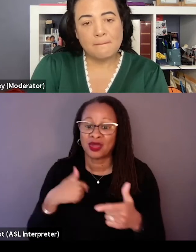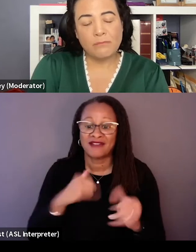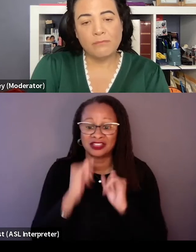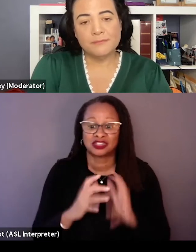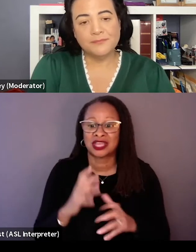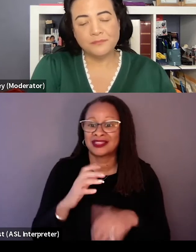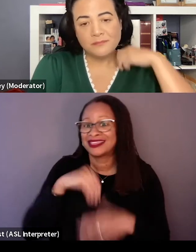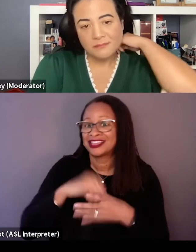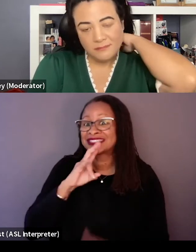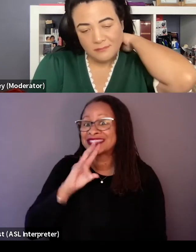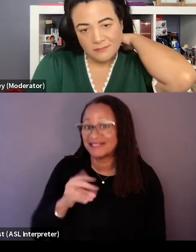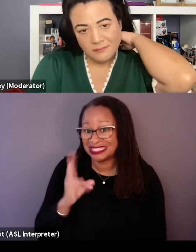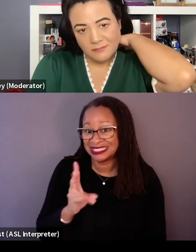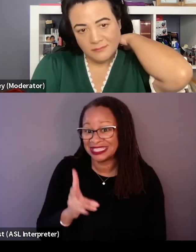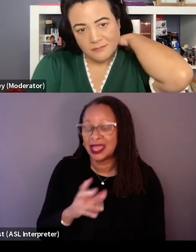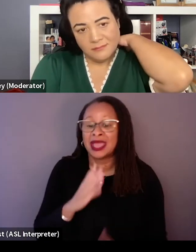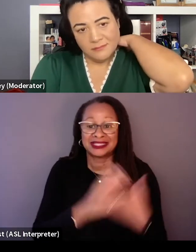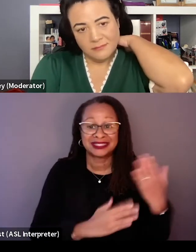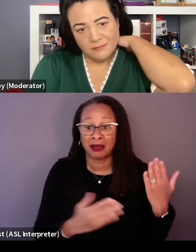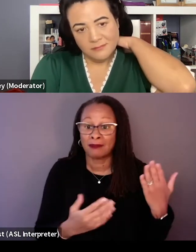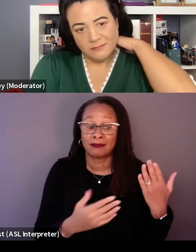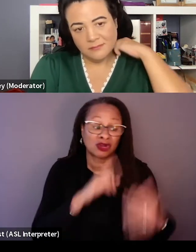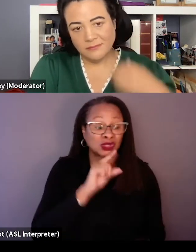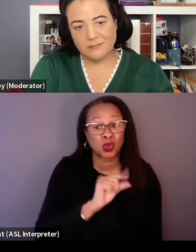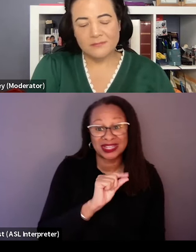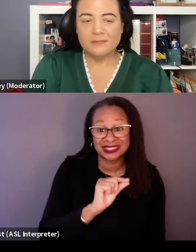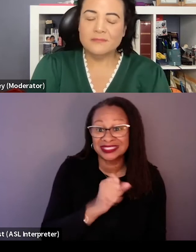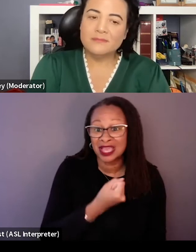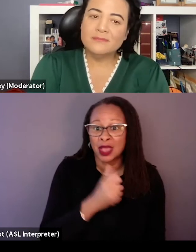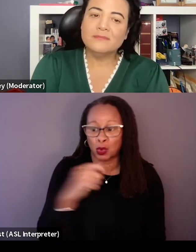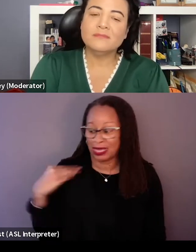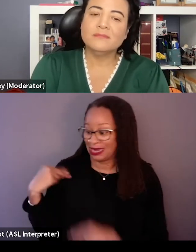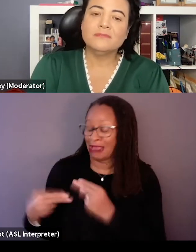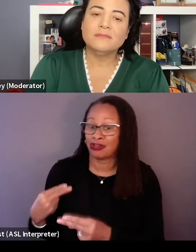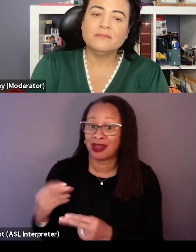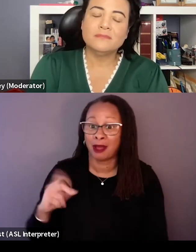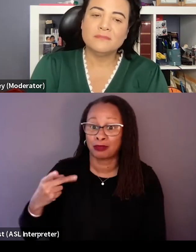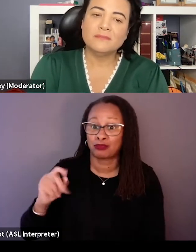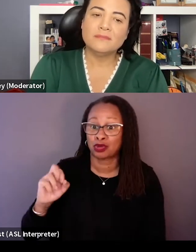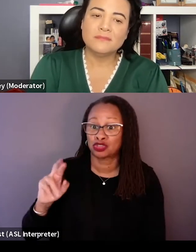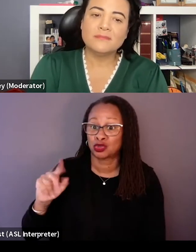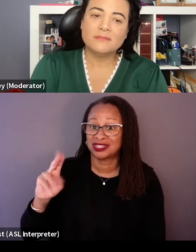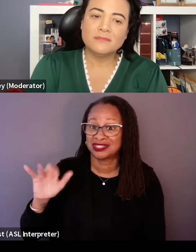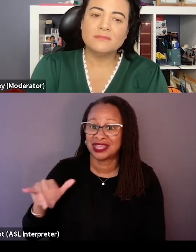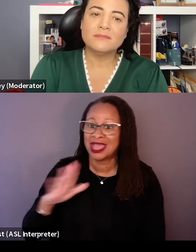and then you have interviewees in their '20s who inherited opportunity and never expected her to live so long